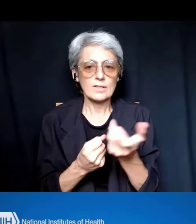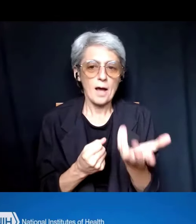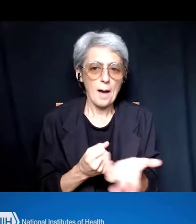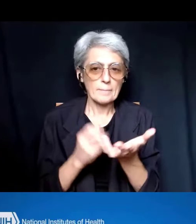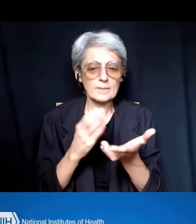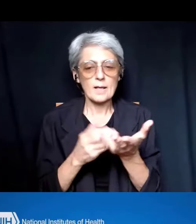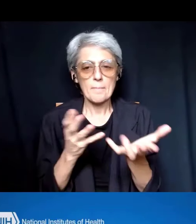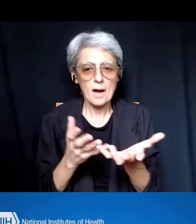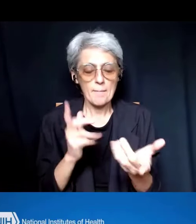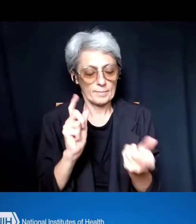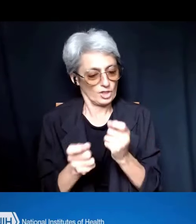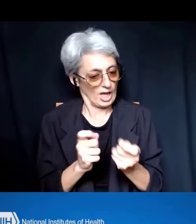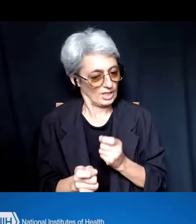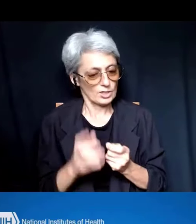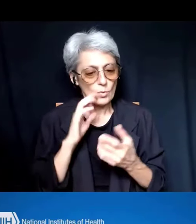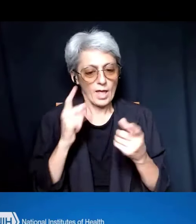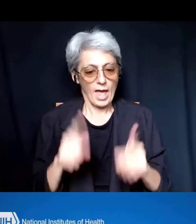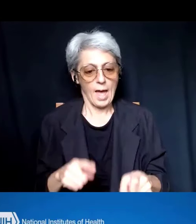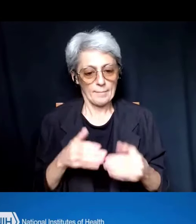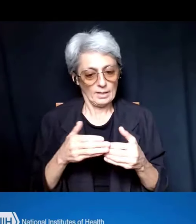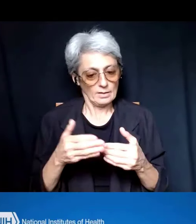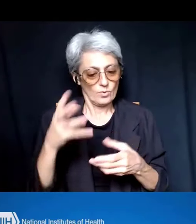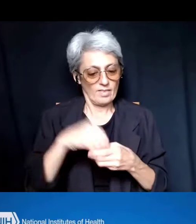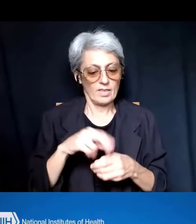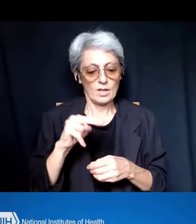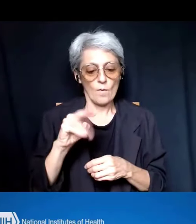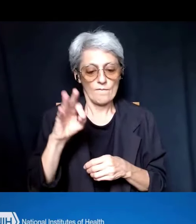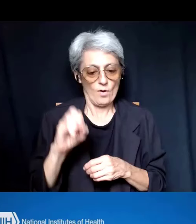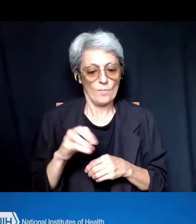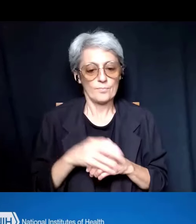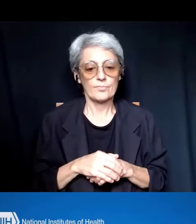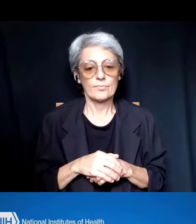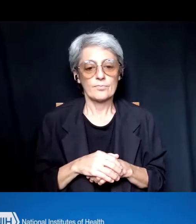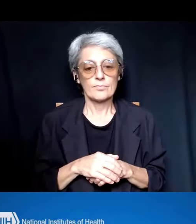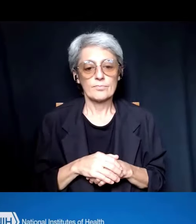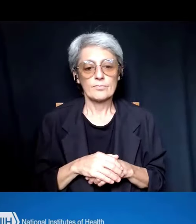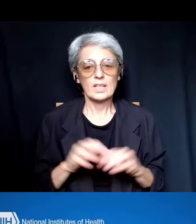that were going to be taking place within the NOFO, so there are going to be instructional changes that you'll hear a bit about today,